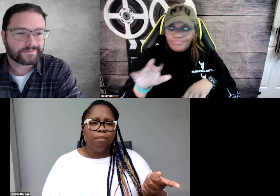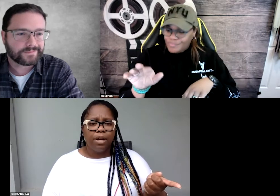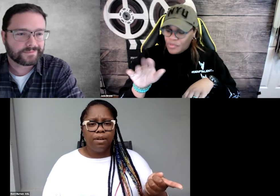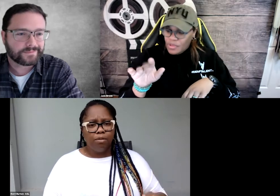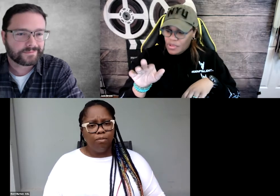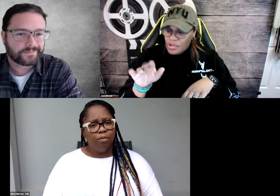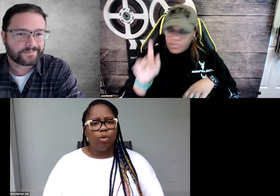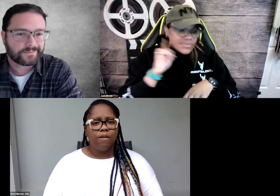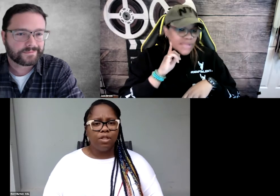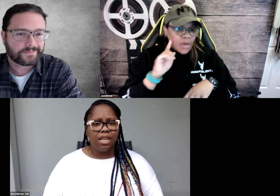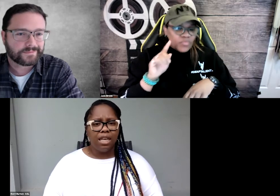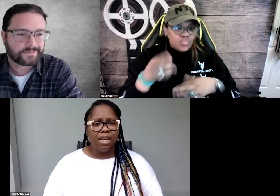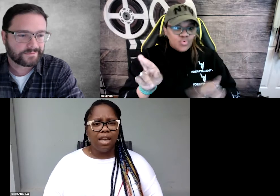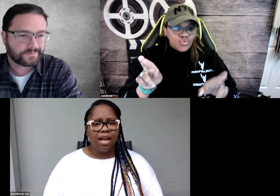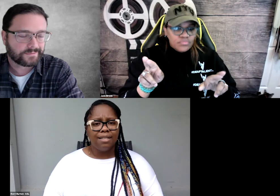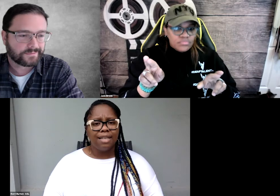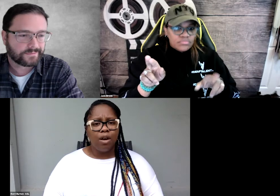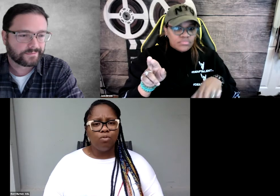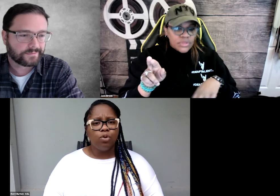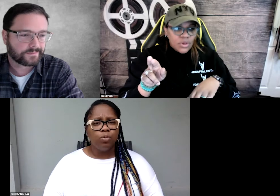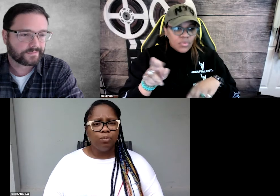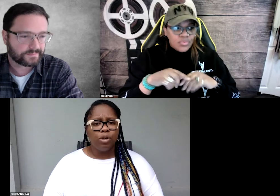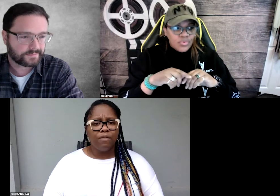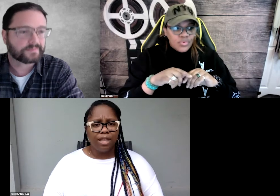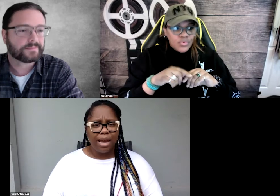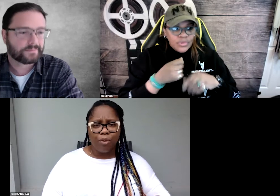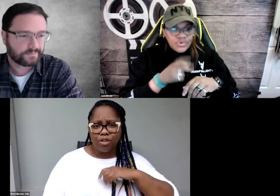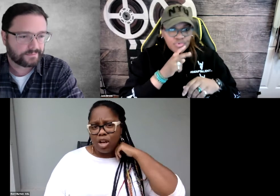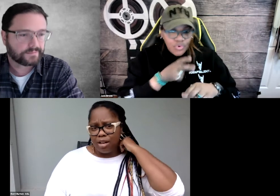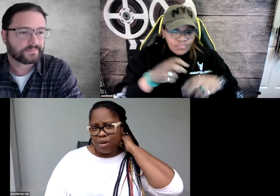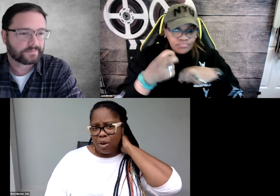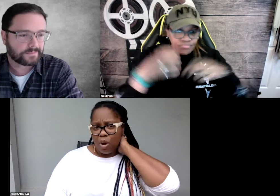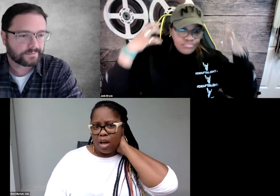But whatever the sound room, whatever they had worked on,